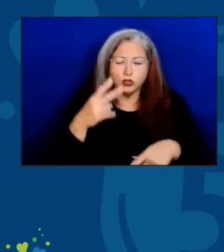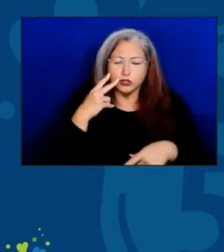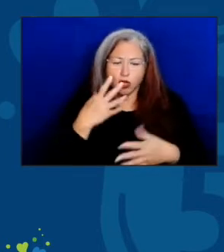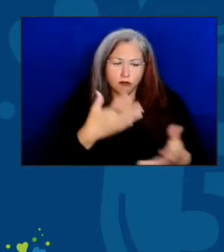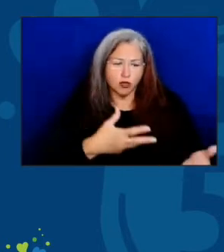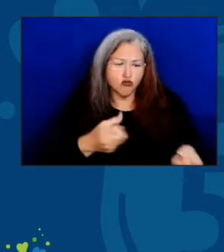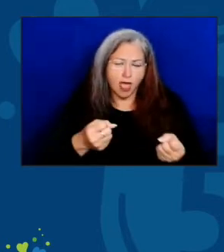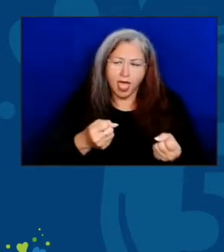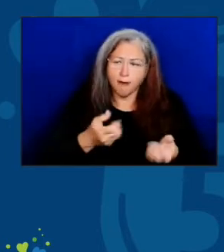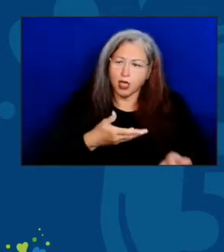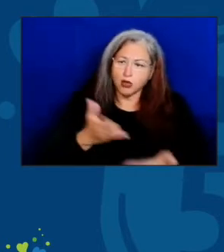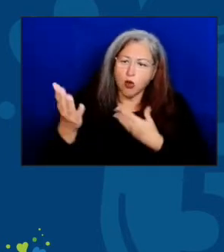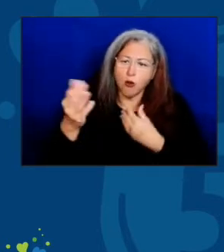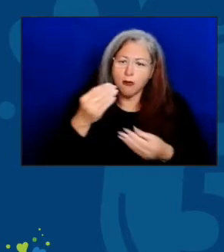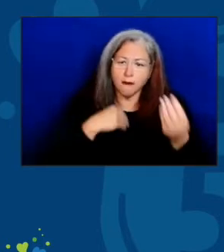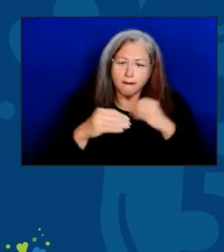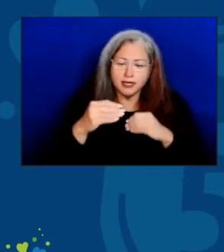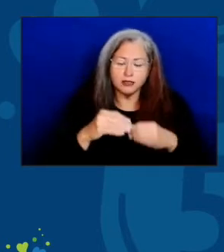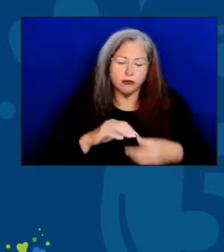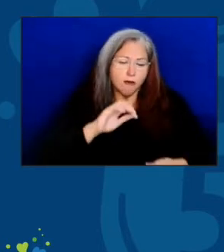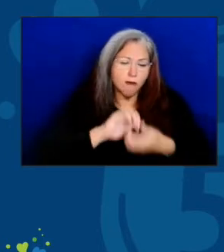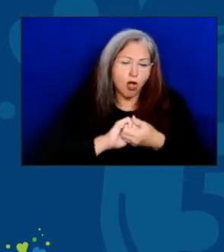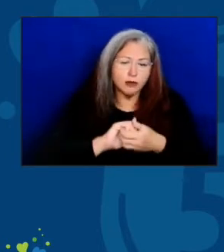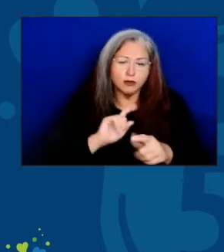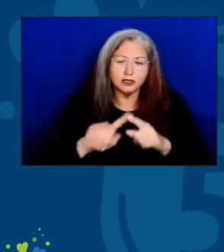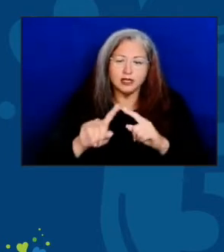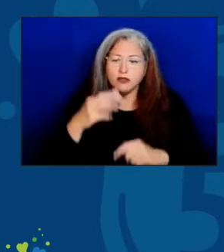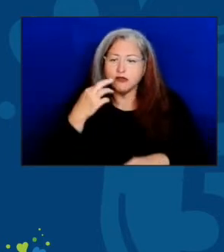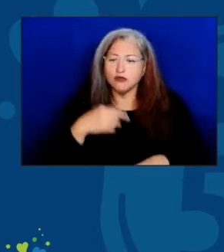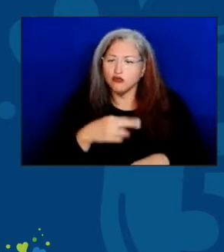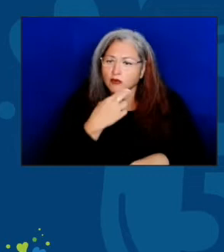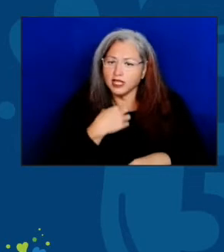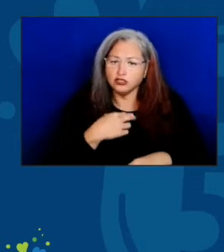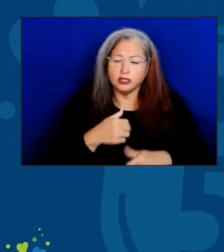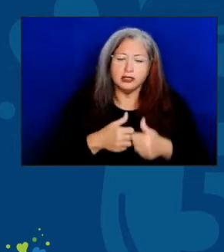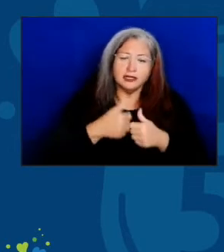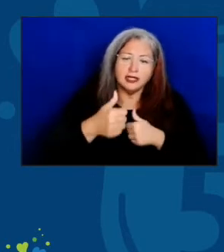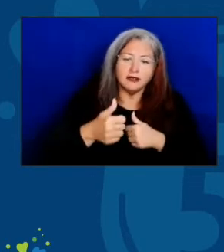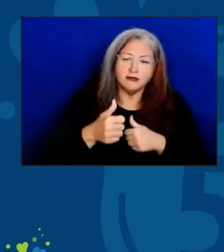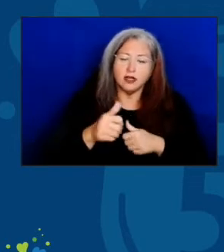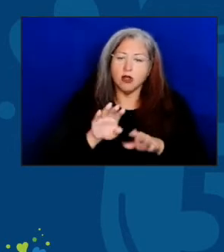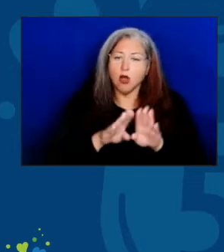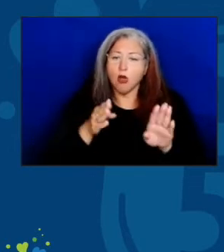and partnerships with restaurants and distanced doorstep food drops and virtual education.